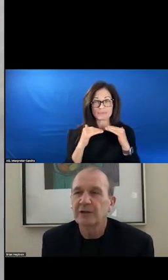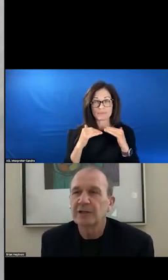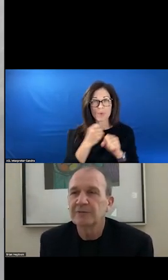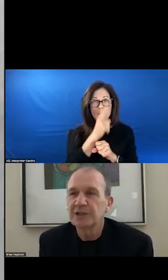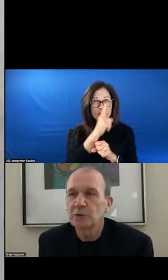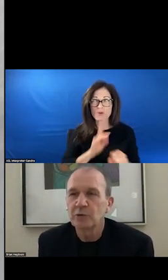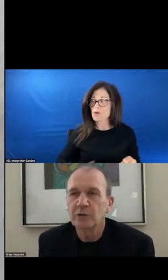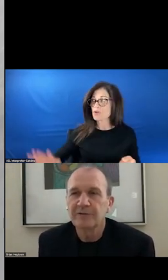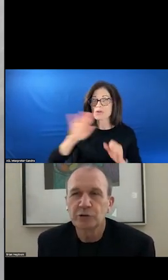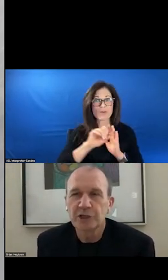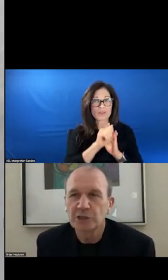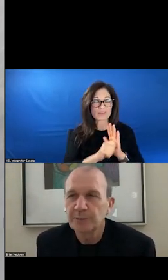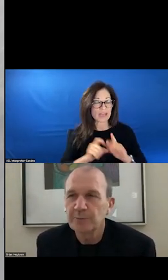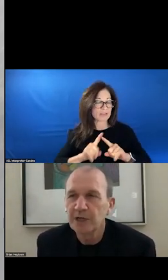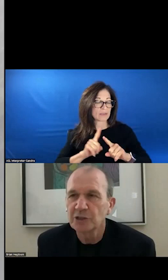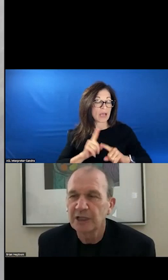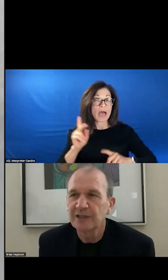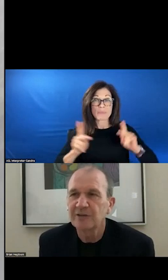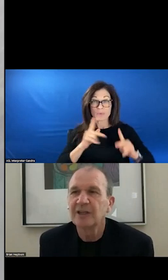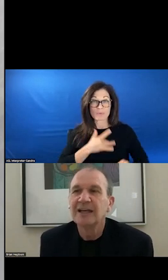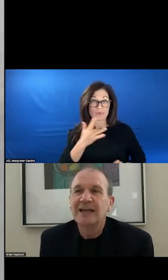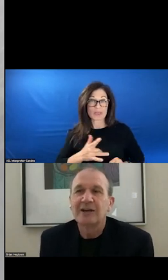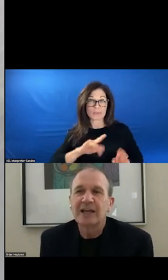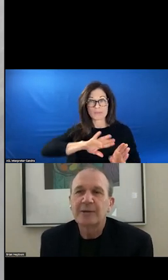THAT INDIVIDUALS WHO ARE MARGINALIZED ARE